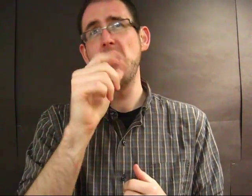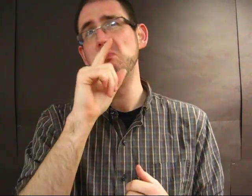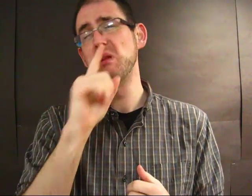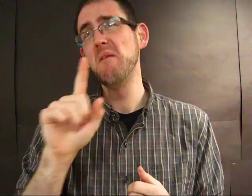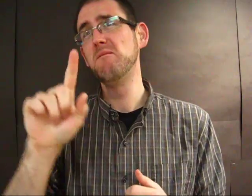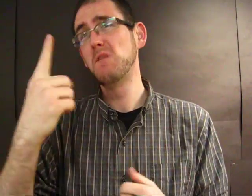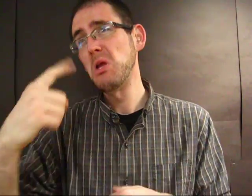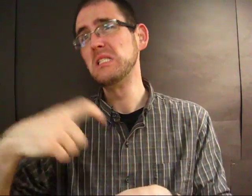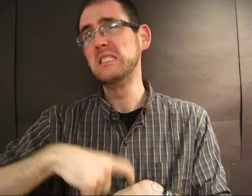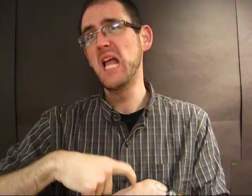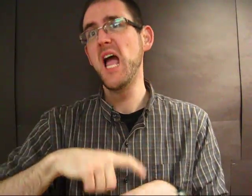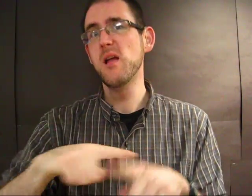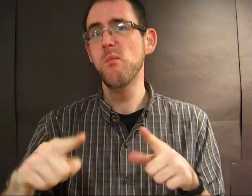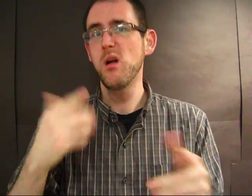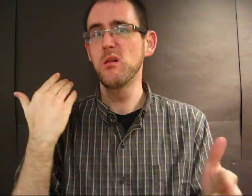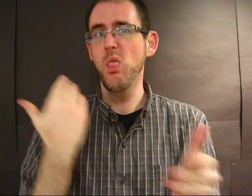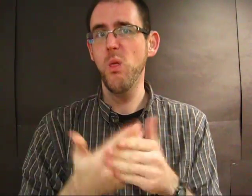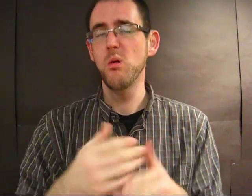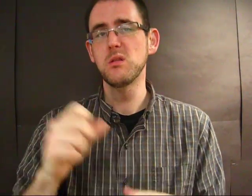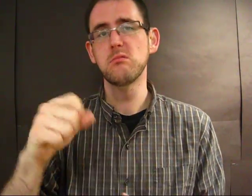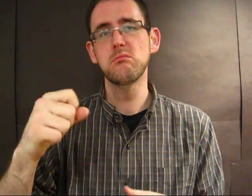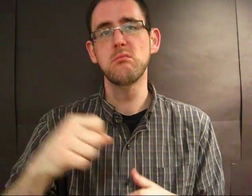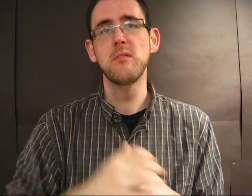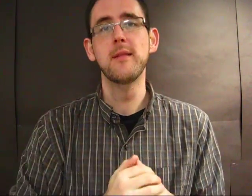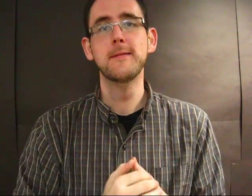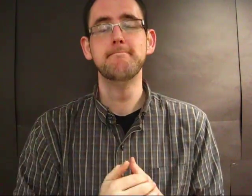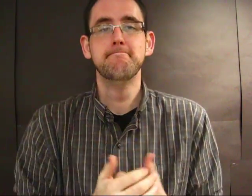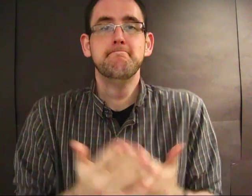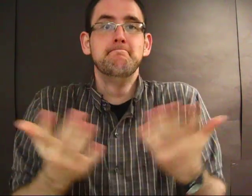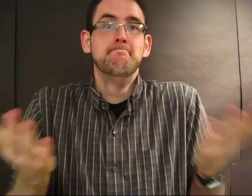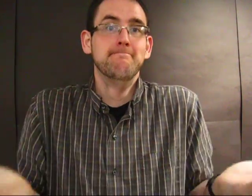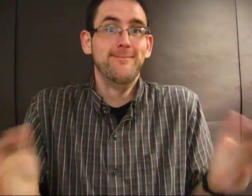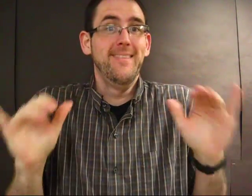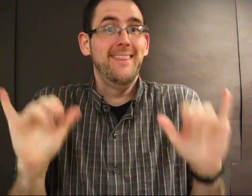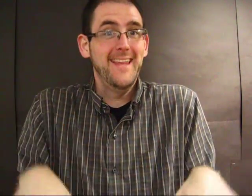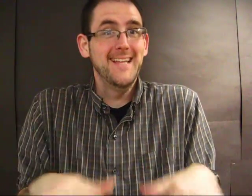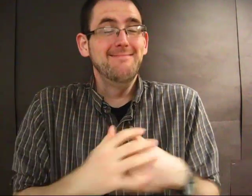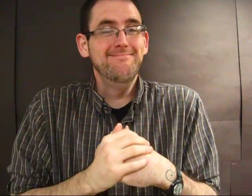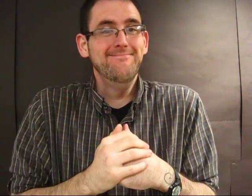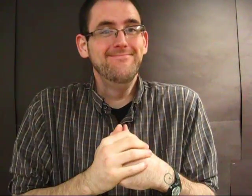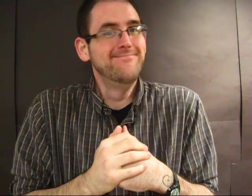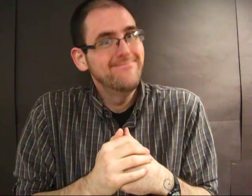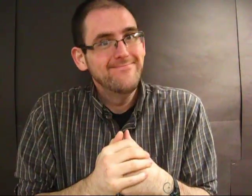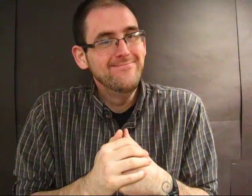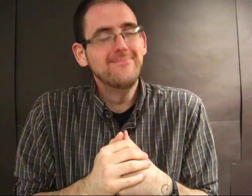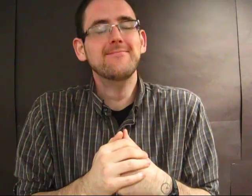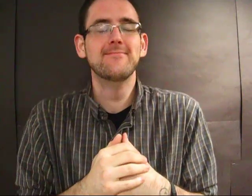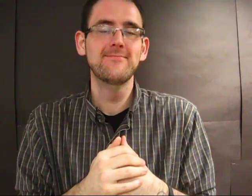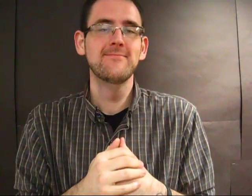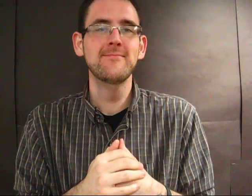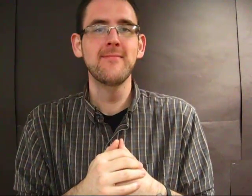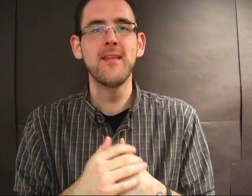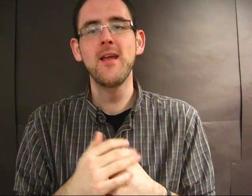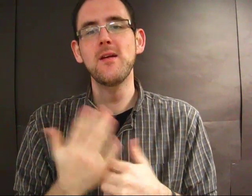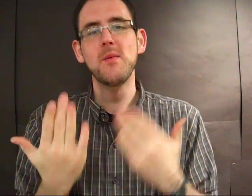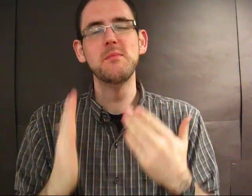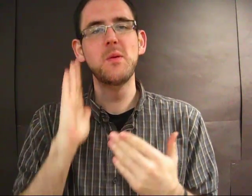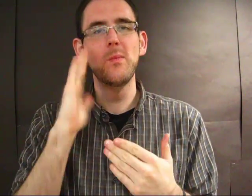Although it's not the first time this has happened, it's pretty close. But that's how it is, I guess.